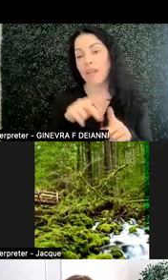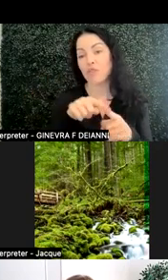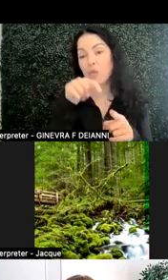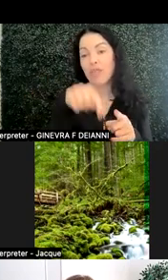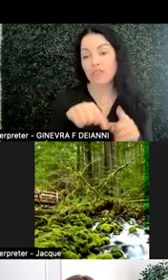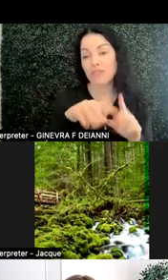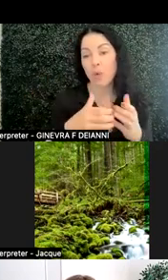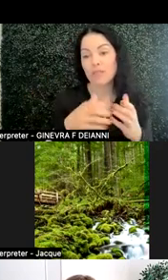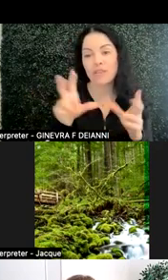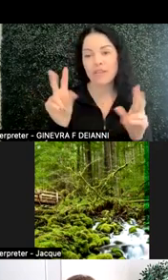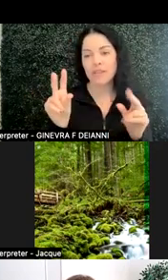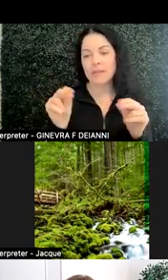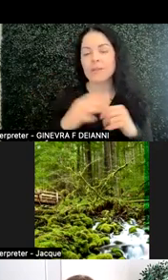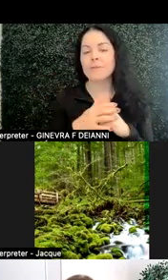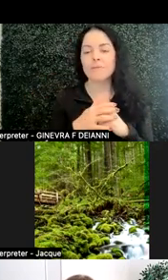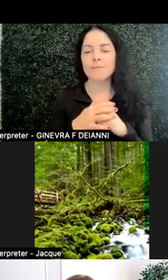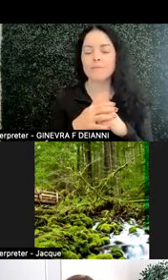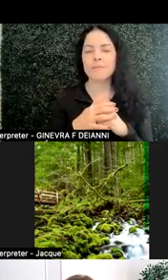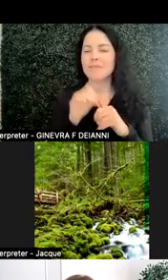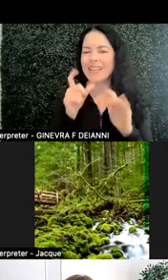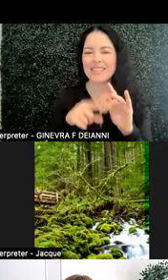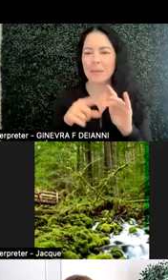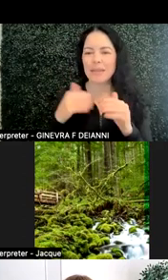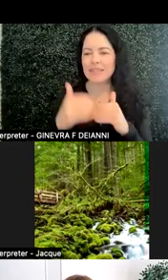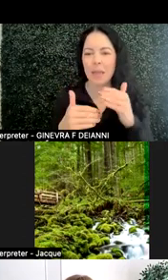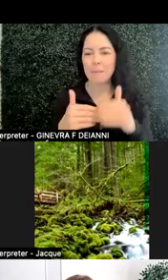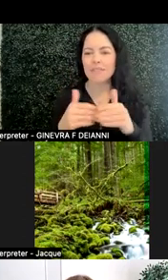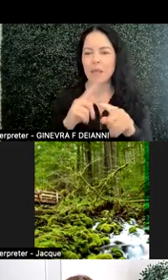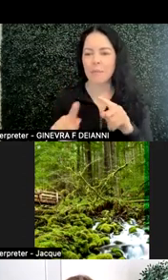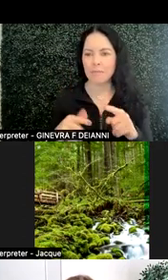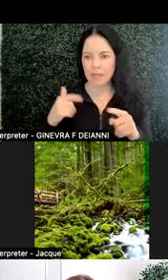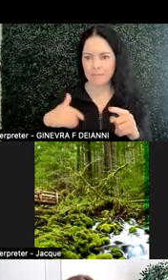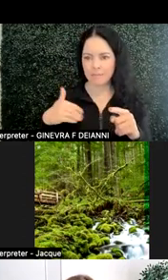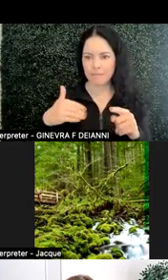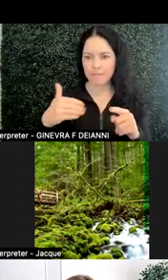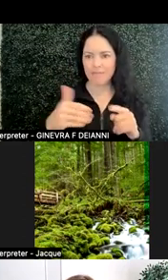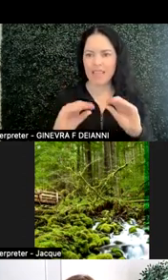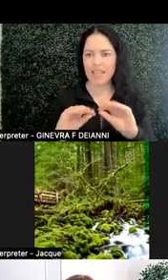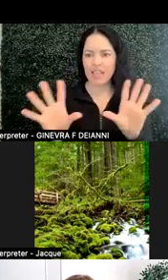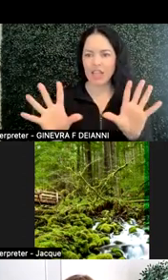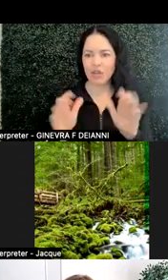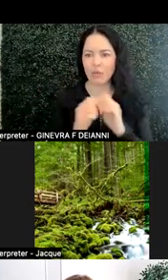It's not skipping steps, being very specific and clear what the expectations are, and maybe even